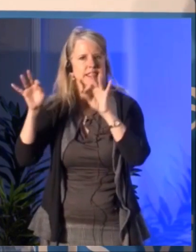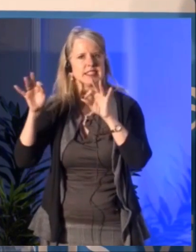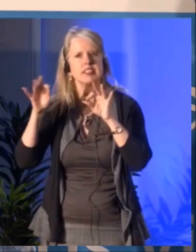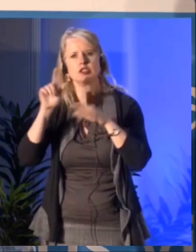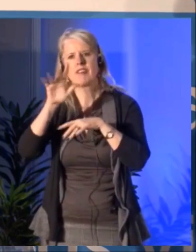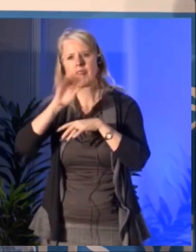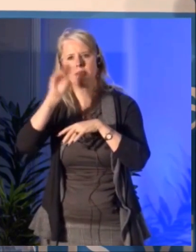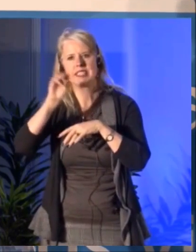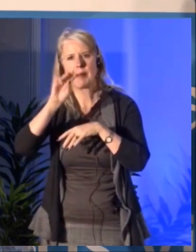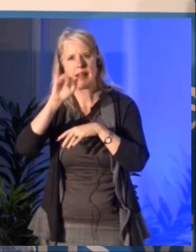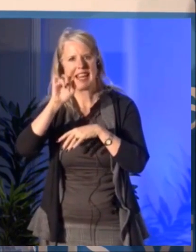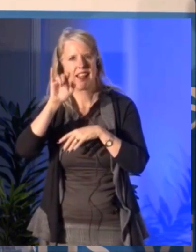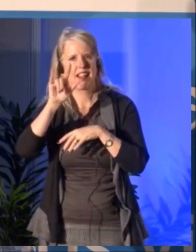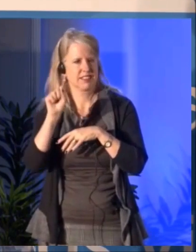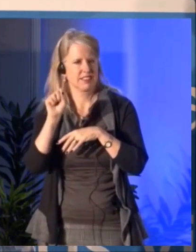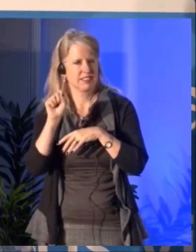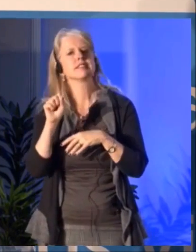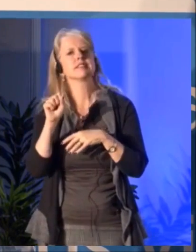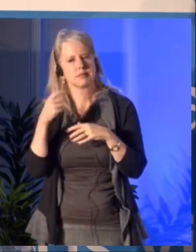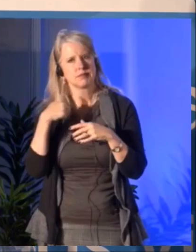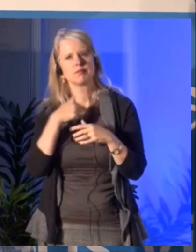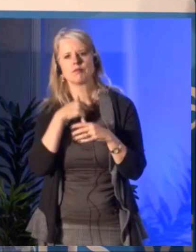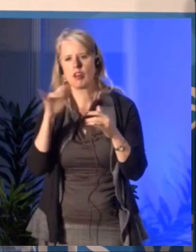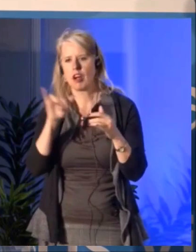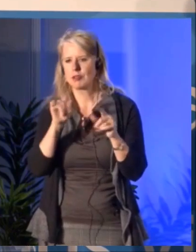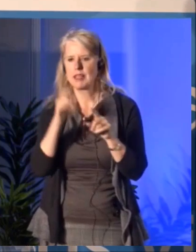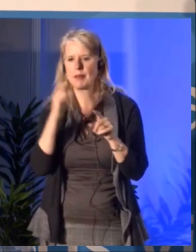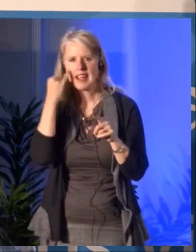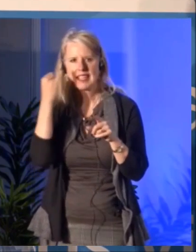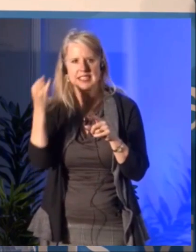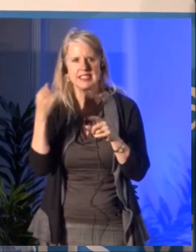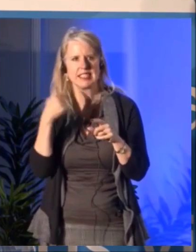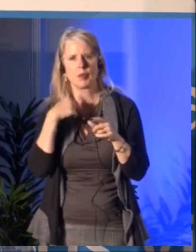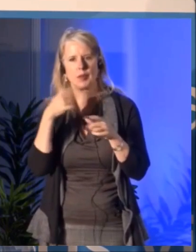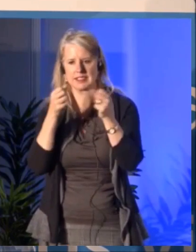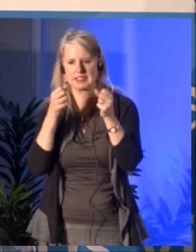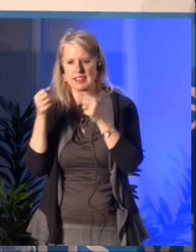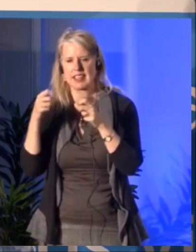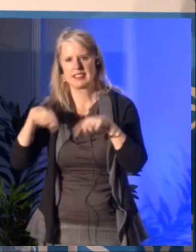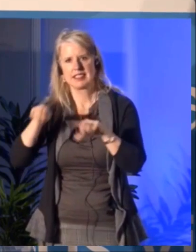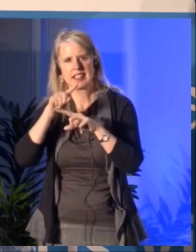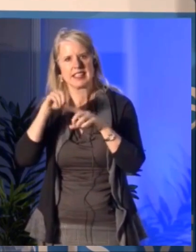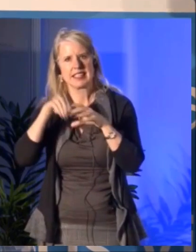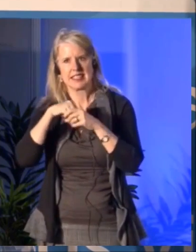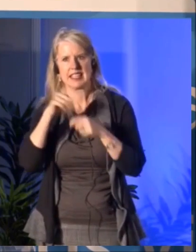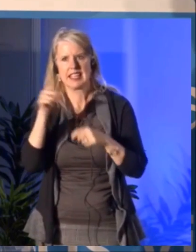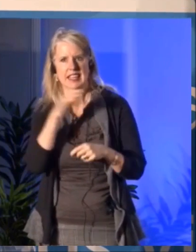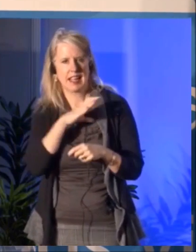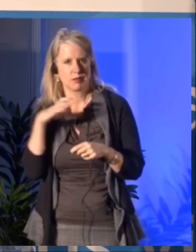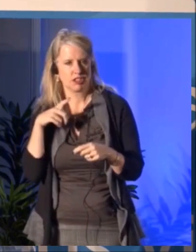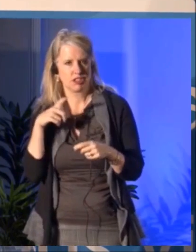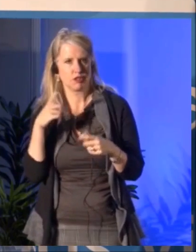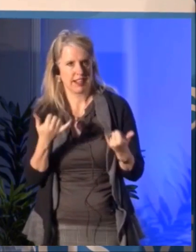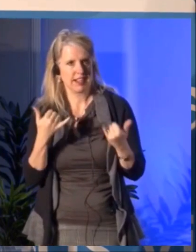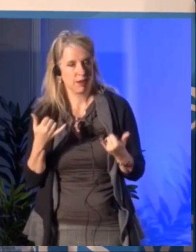that focus is also a huge incentive for major organizations to then pay attention to it.